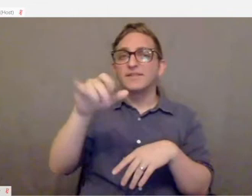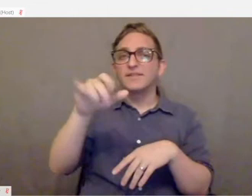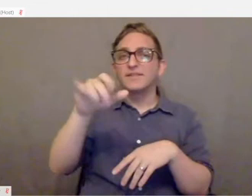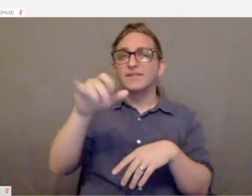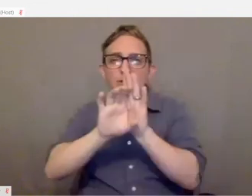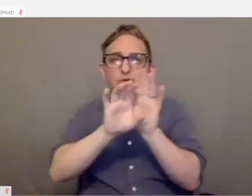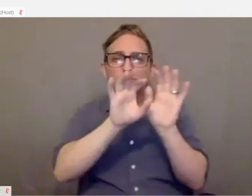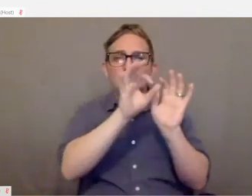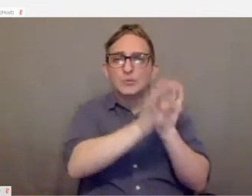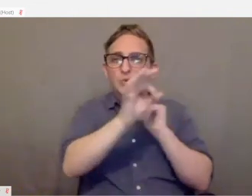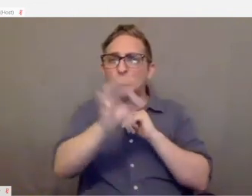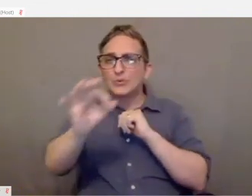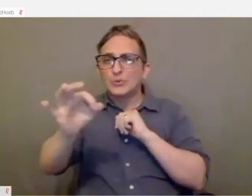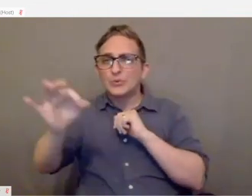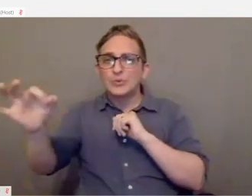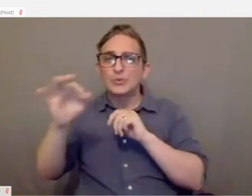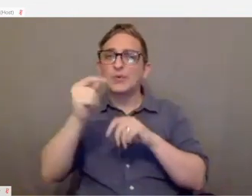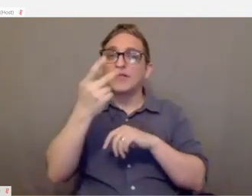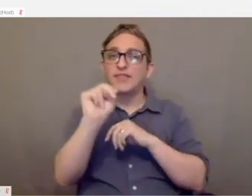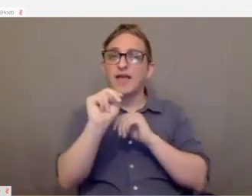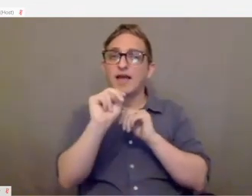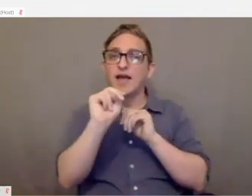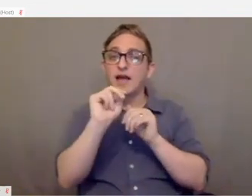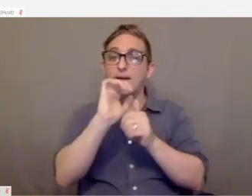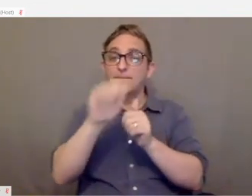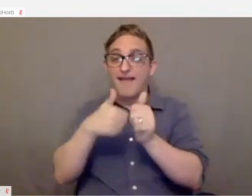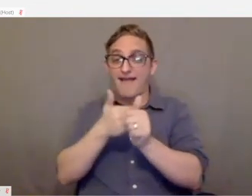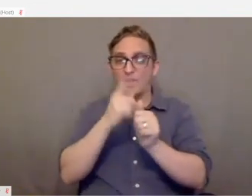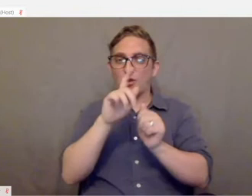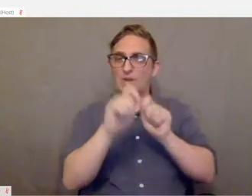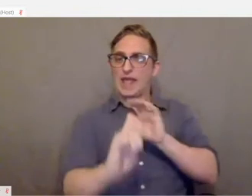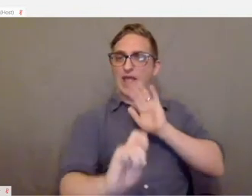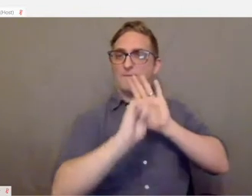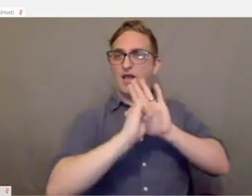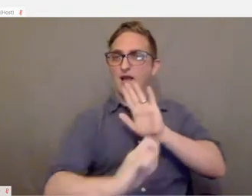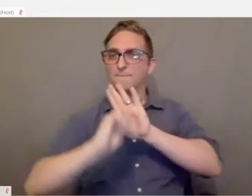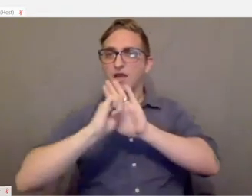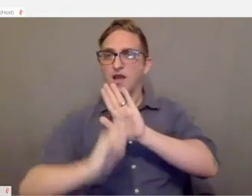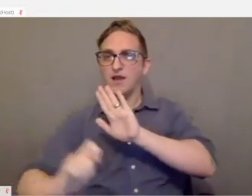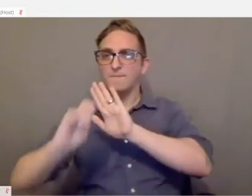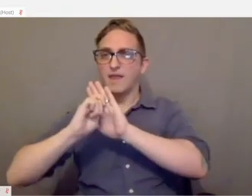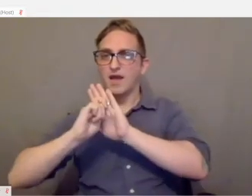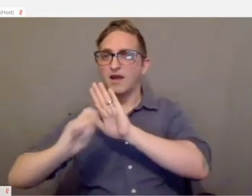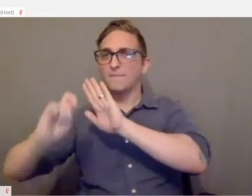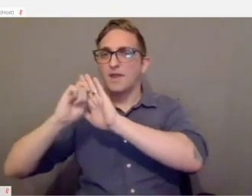And behind each of the symbols is a little head phone jack that you would be able to plug in your own switch.